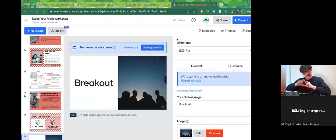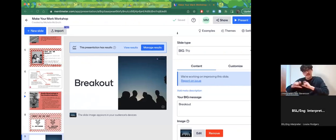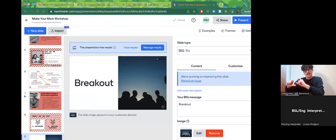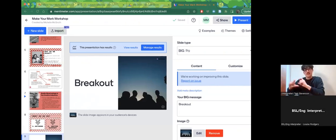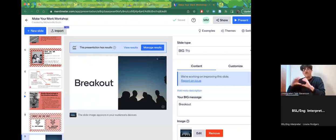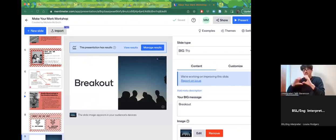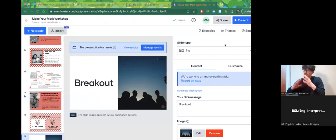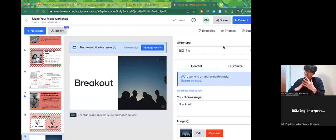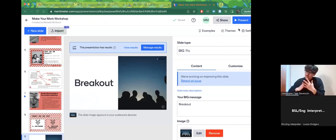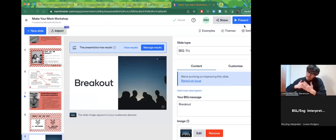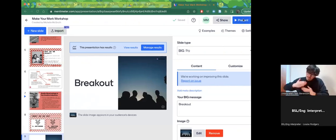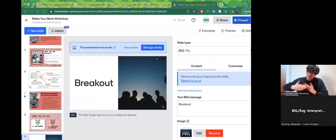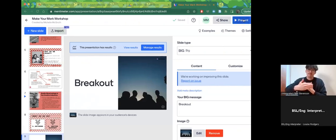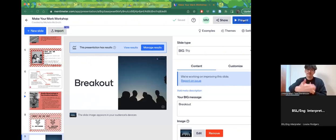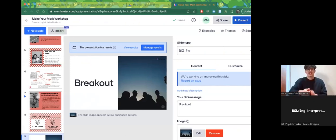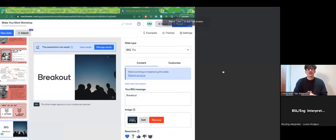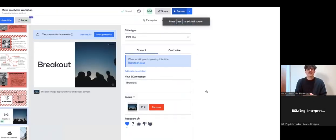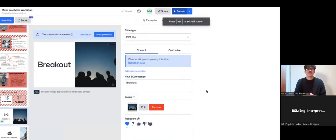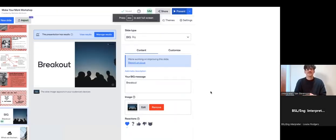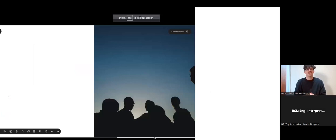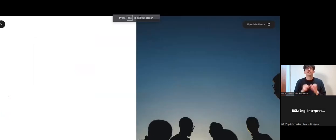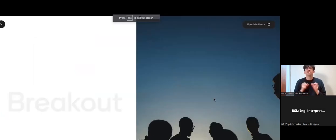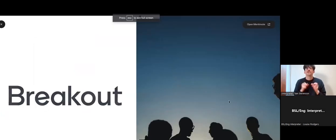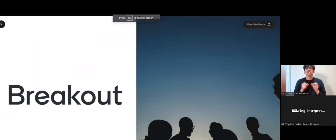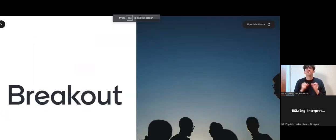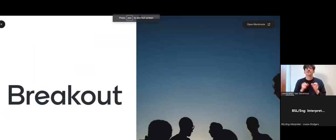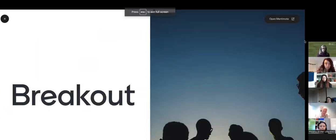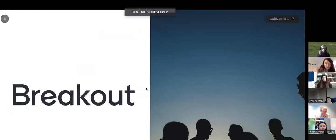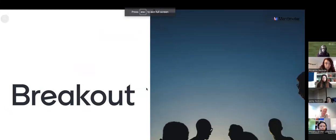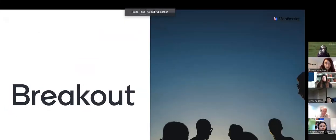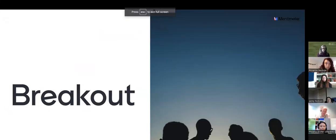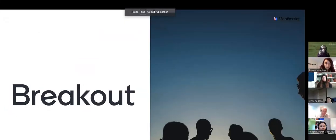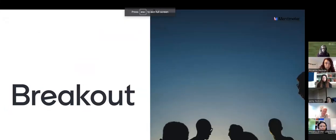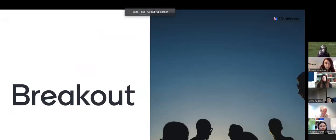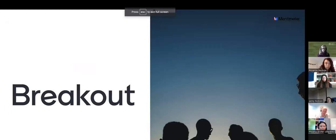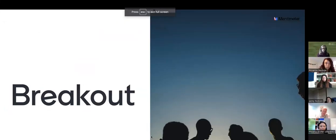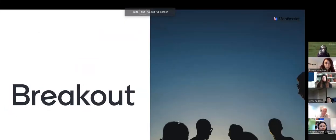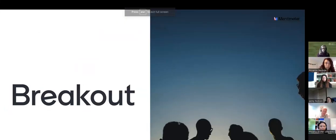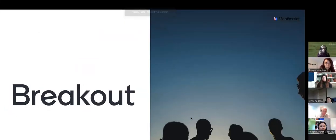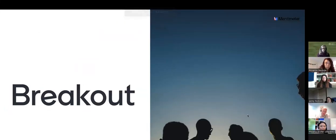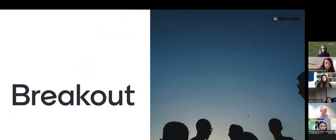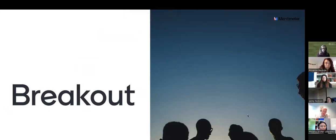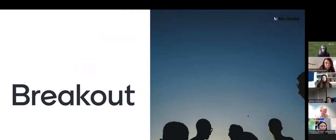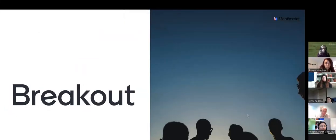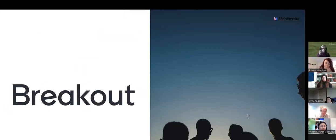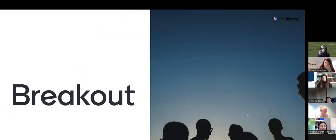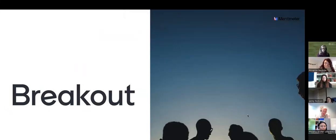we go through. Fran is just going to set up the presentation again. So, you should just be able to